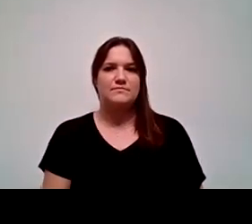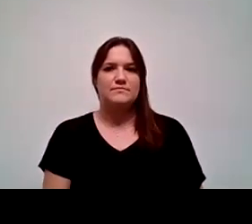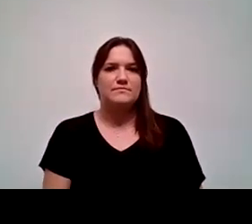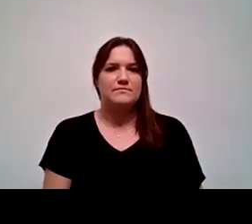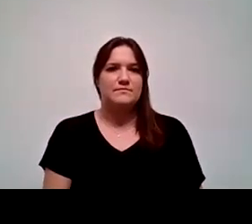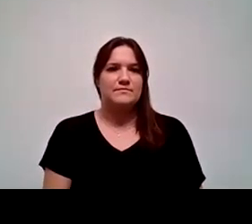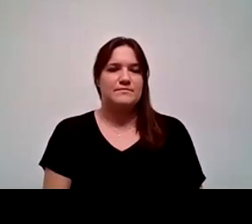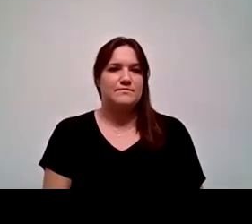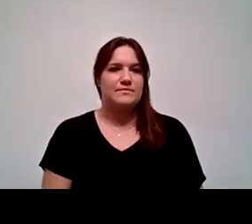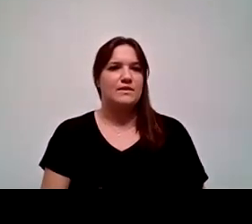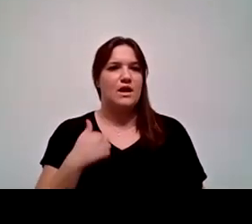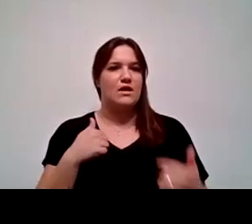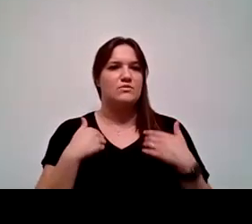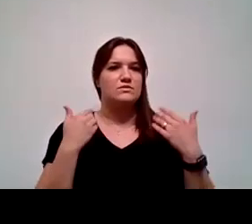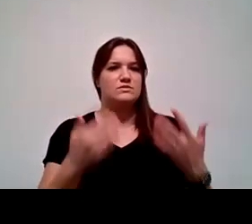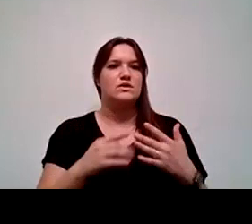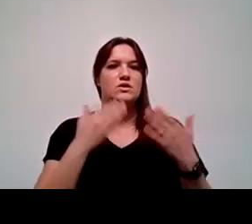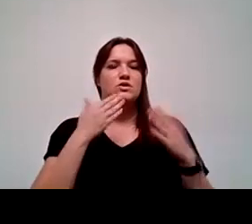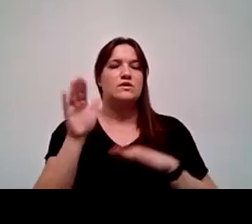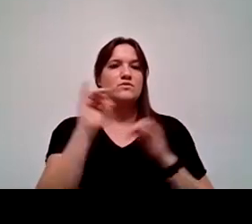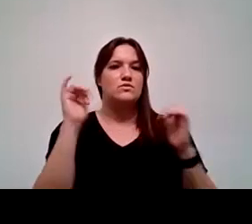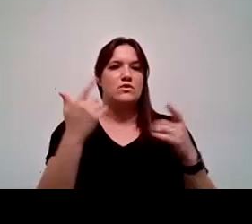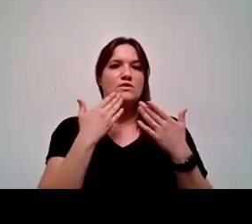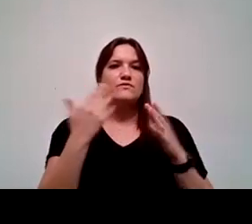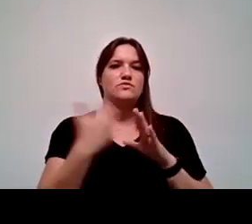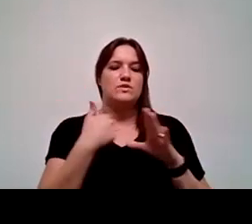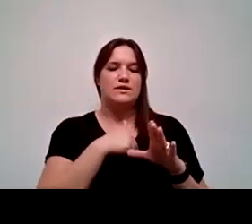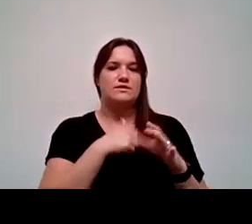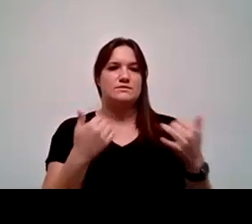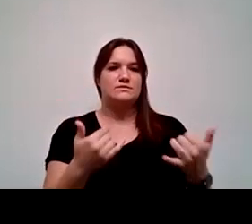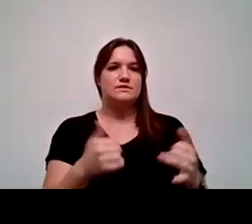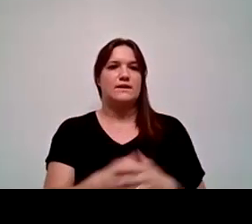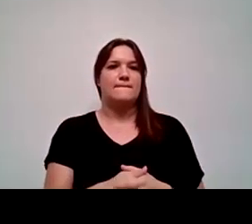I can get started. Good afternoon, everyone. Thanks for joining us today.